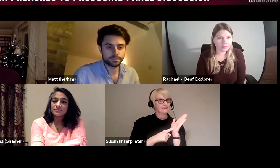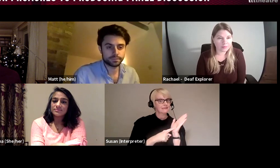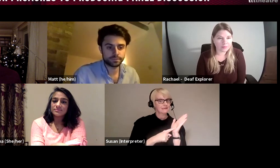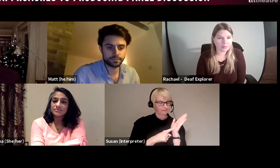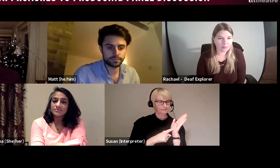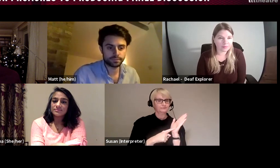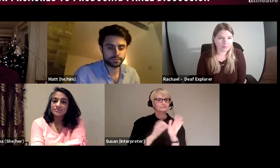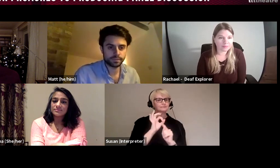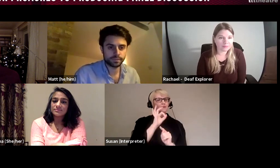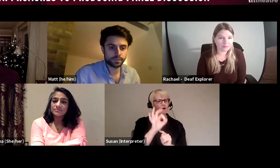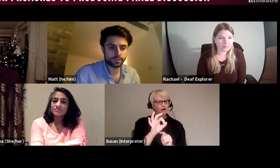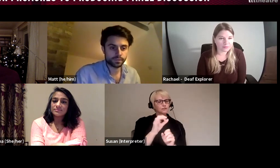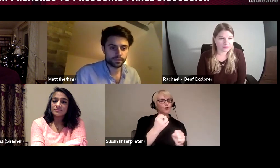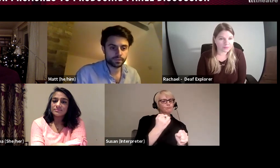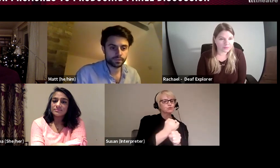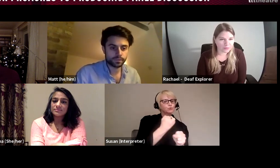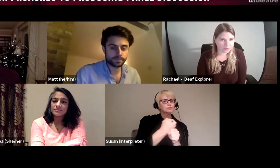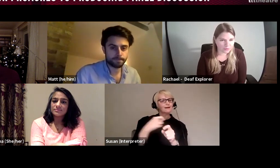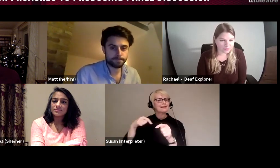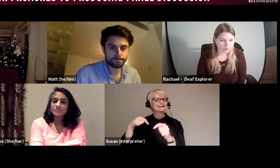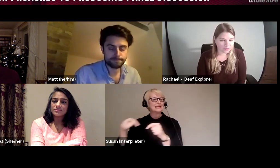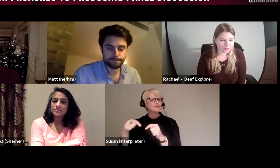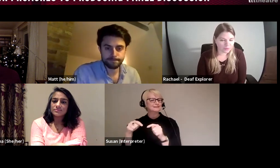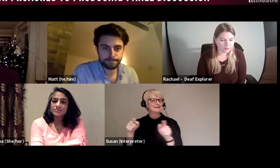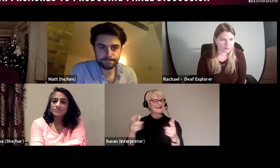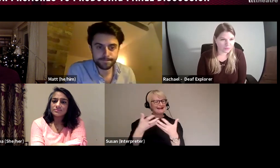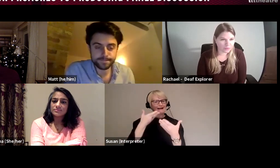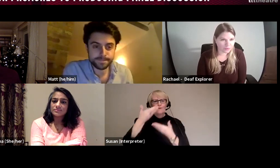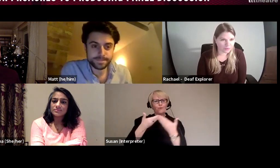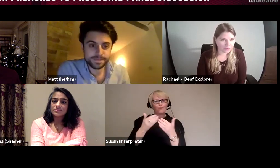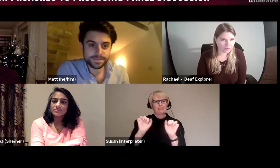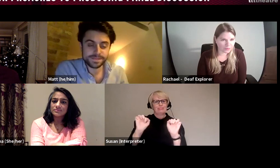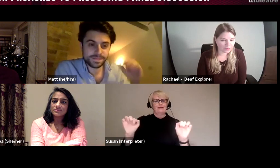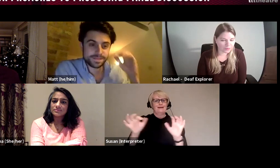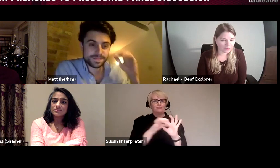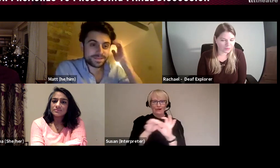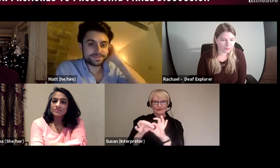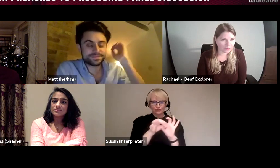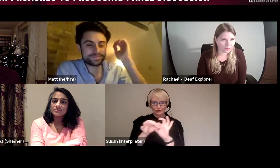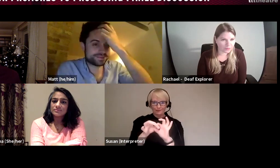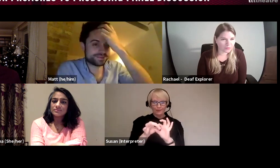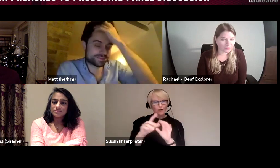between the producer and the director firstly as you would most like it to be, and secondly,